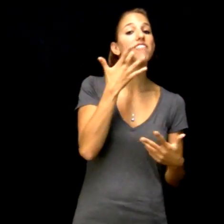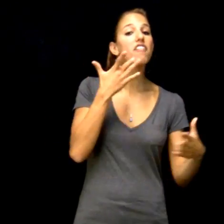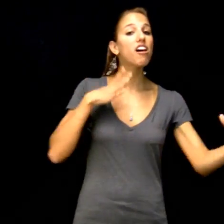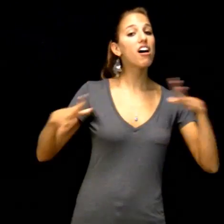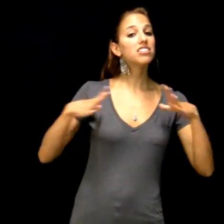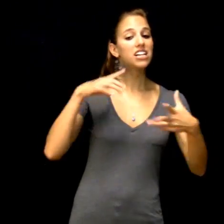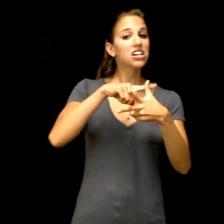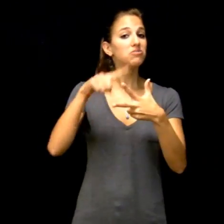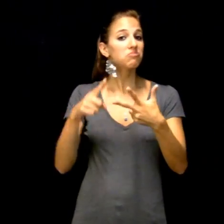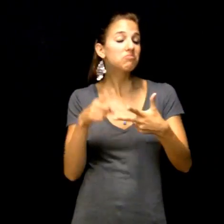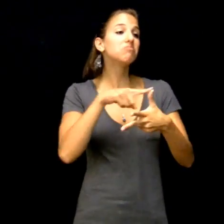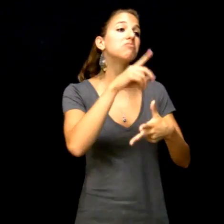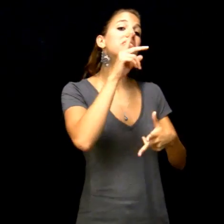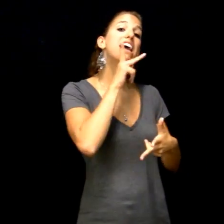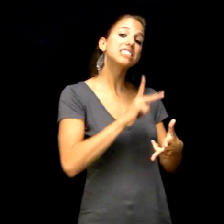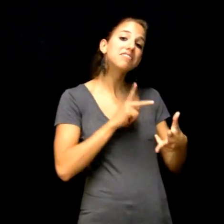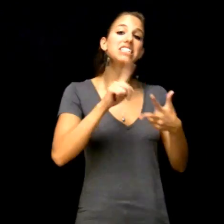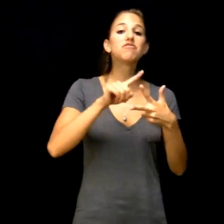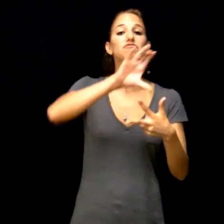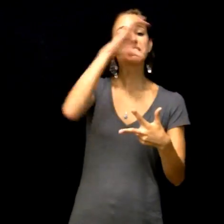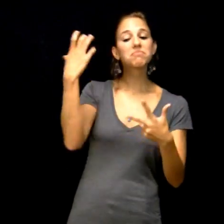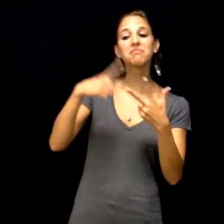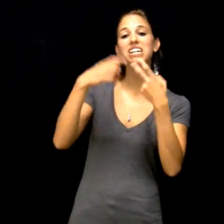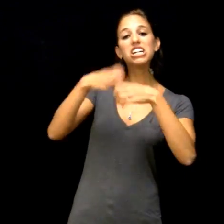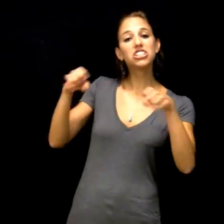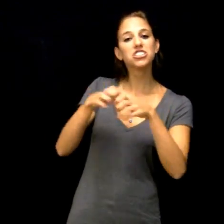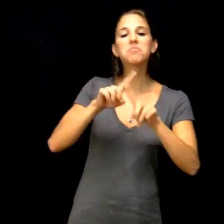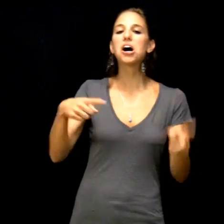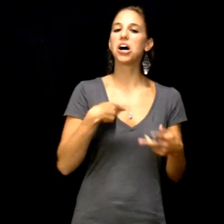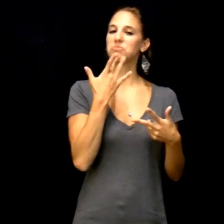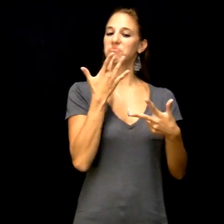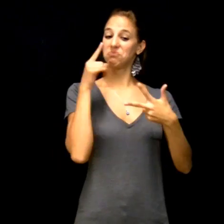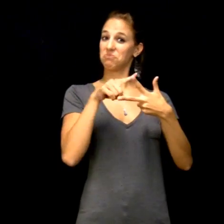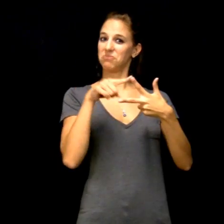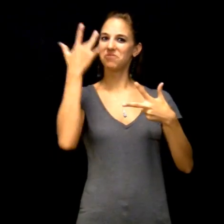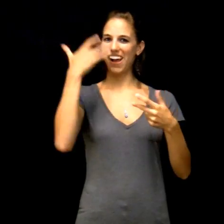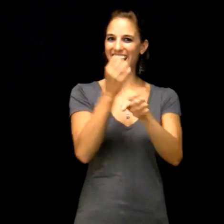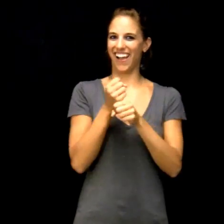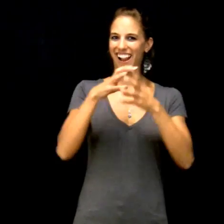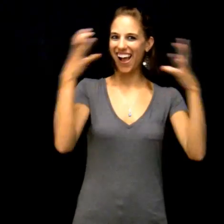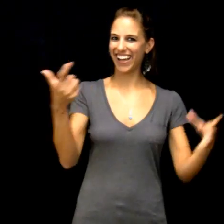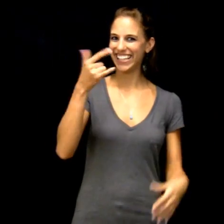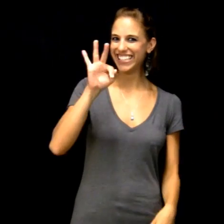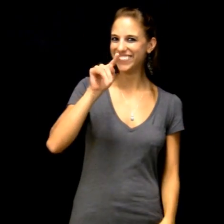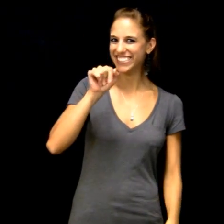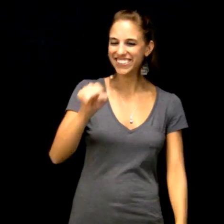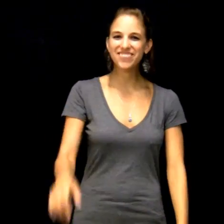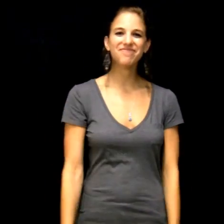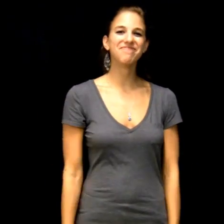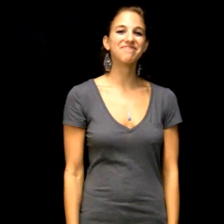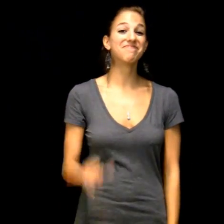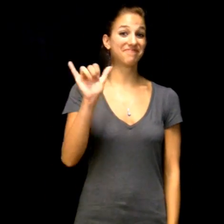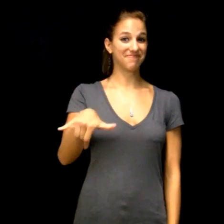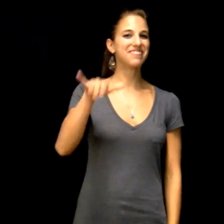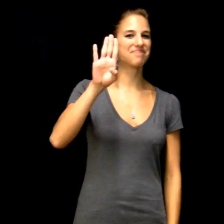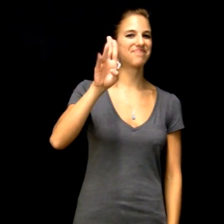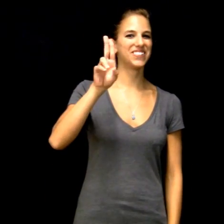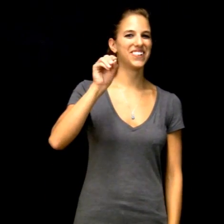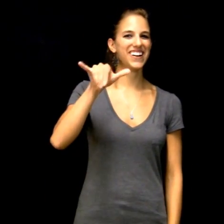information. For example, “My favorite holidays are Thanksgiving (thumb), Christmas (index finger), and Easter (middle finger), but I prefer [points to the middle finger] because I get a lot of gifts.”